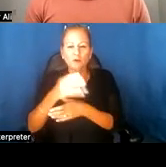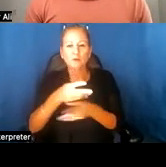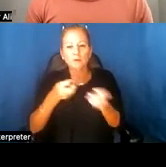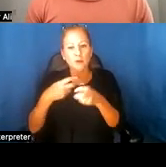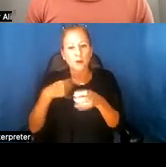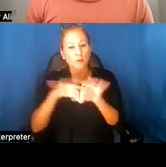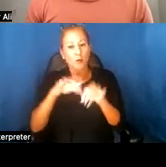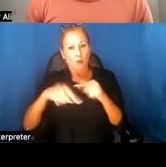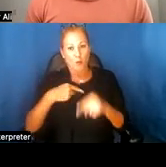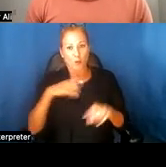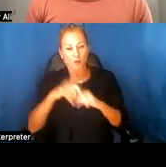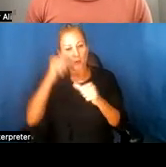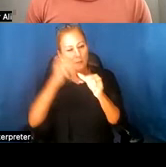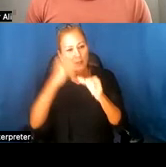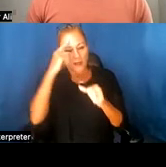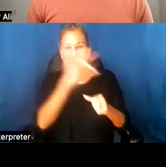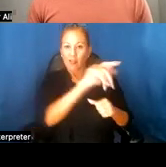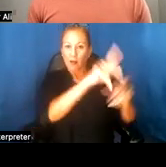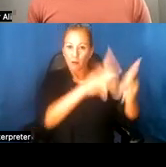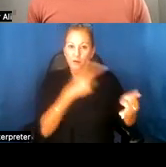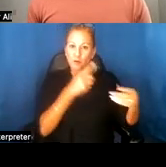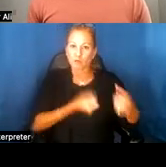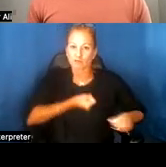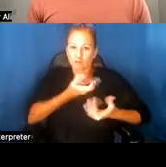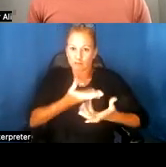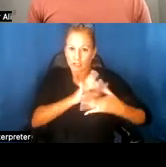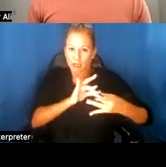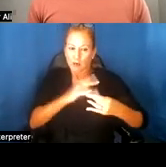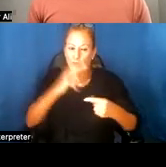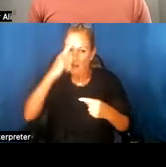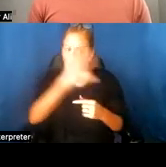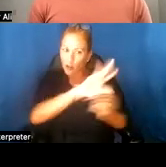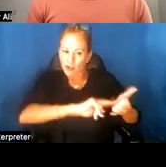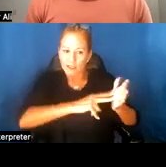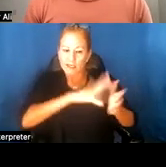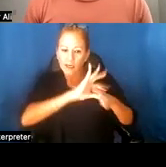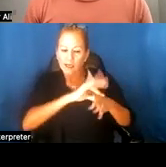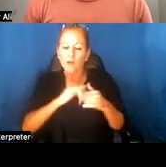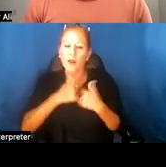keep in mind the narrator's intent, the context, and we allow the excerpt to tell the narrator's